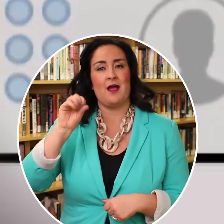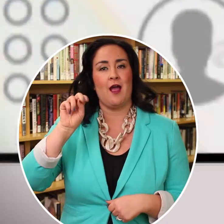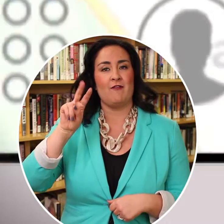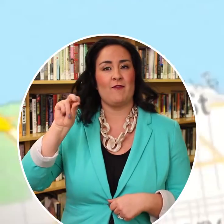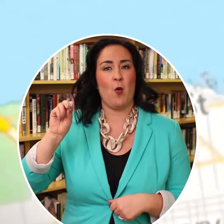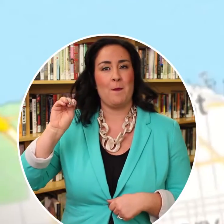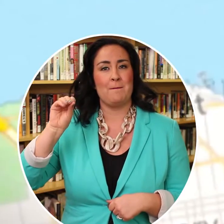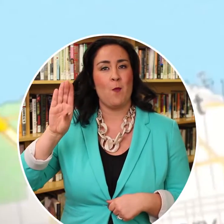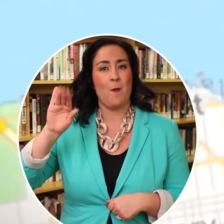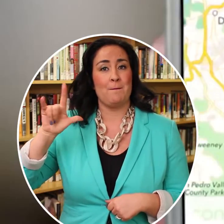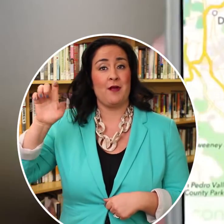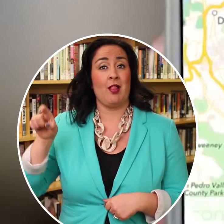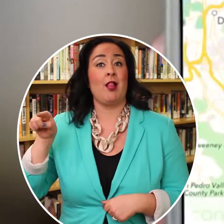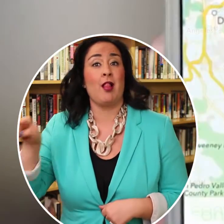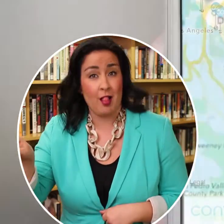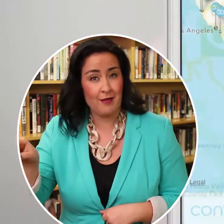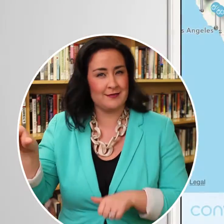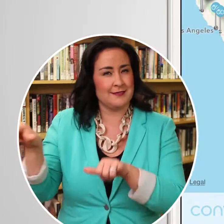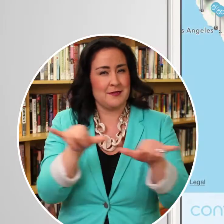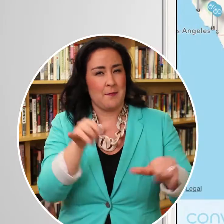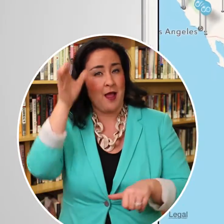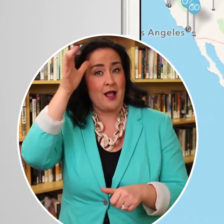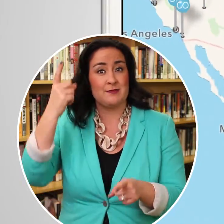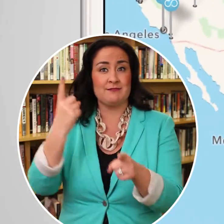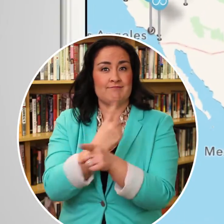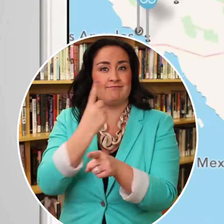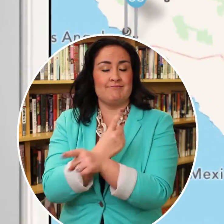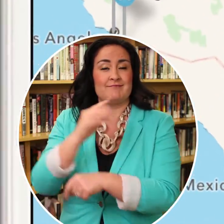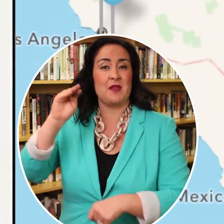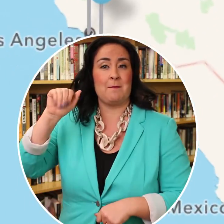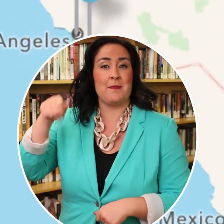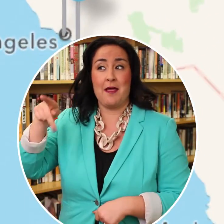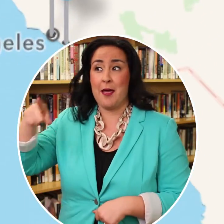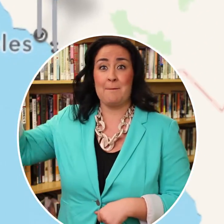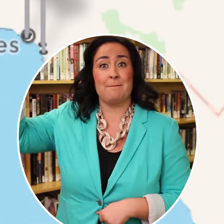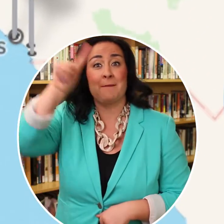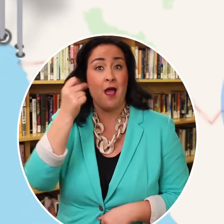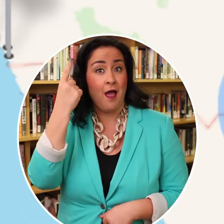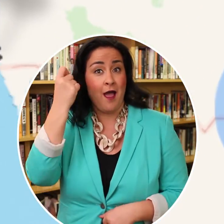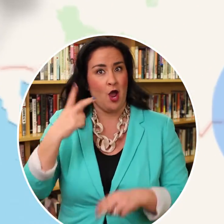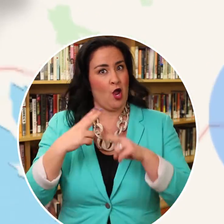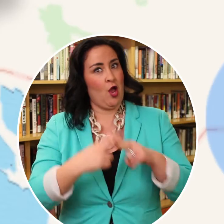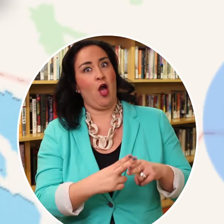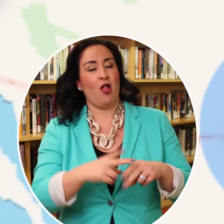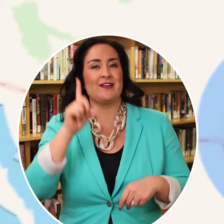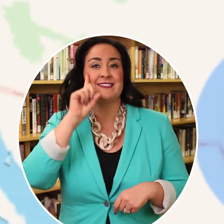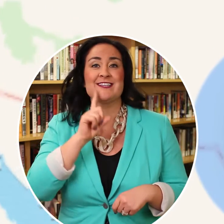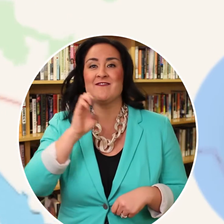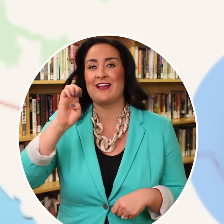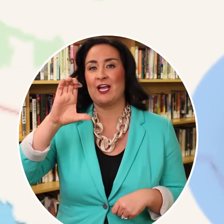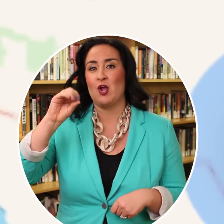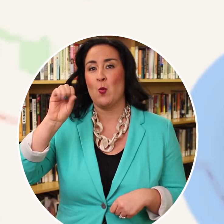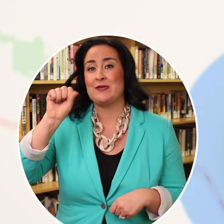and then the map portion of the Convo mobile app will give you Deaf Ecosystem drop pins.